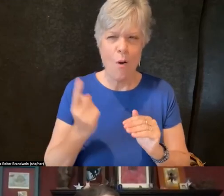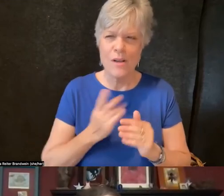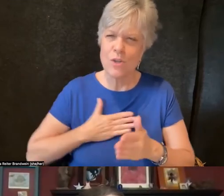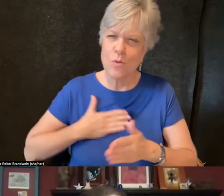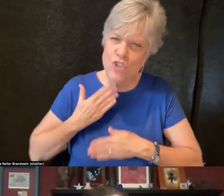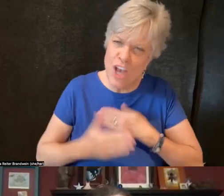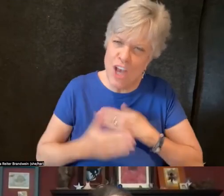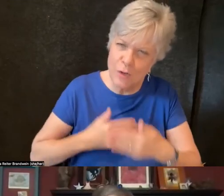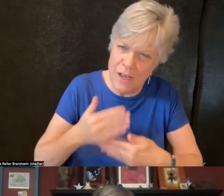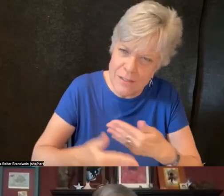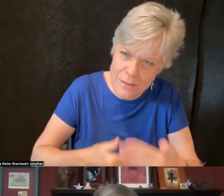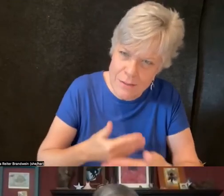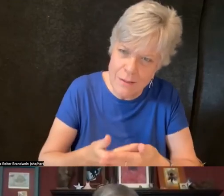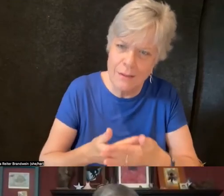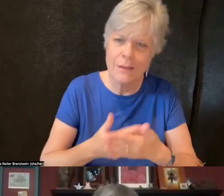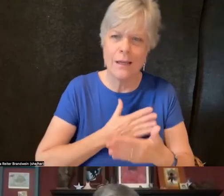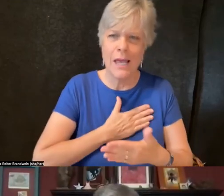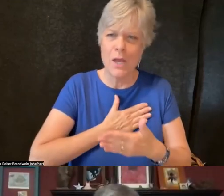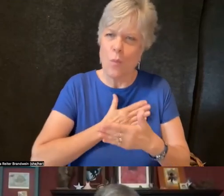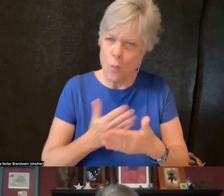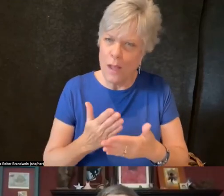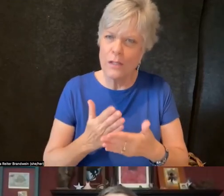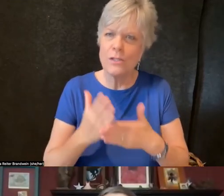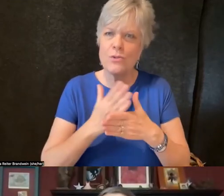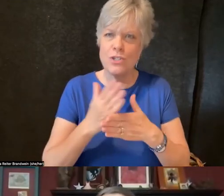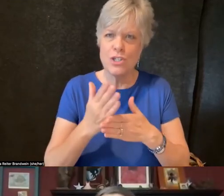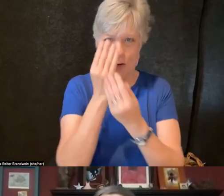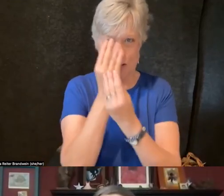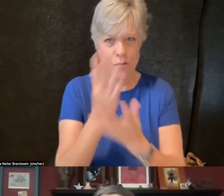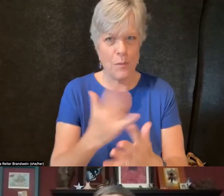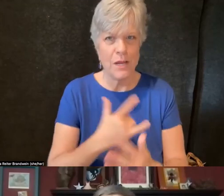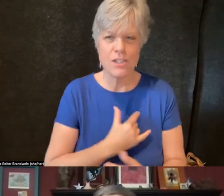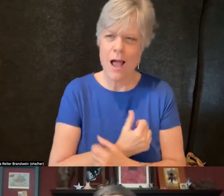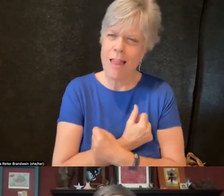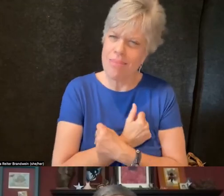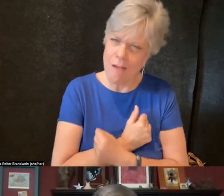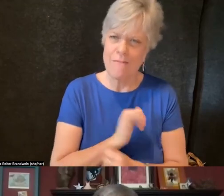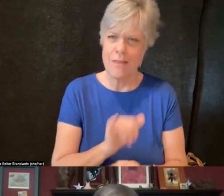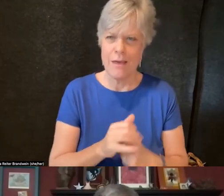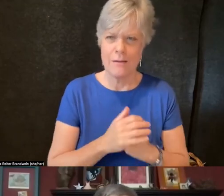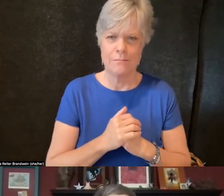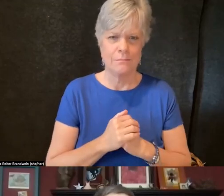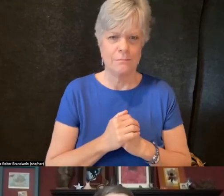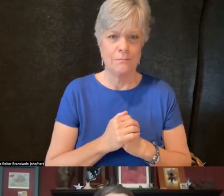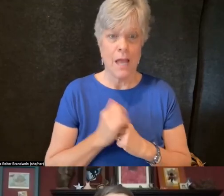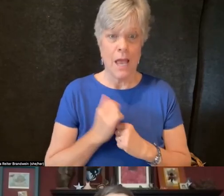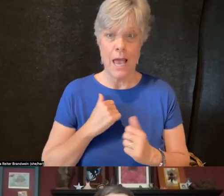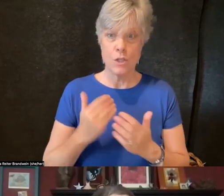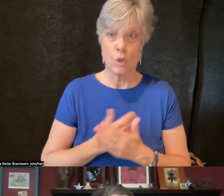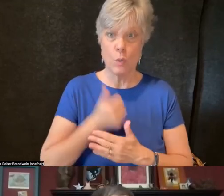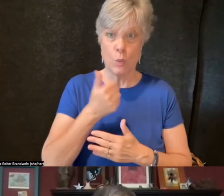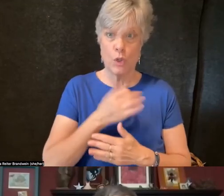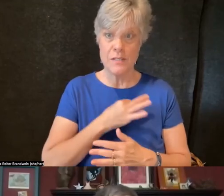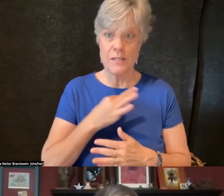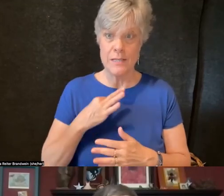and so willing to share information. As a newer staff in the space,